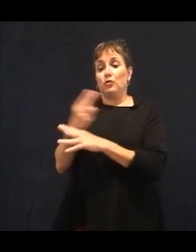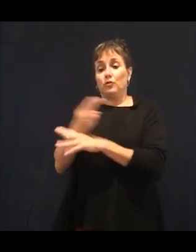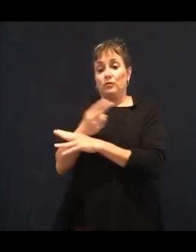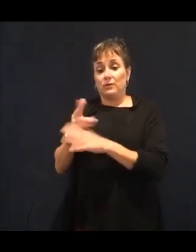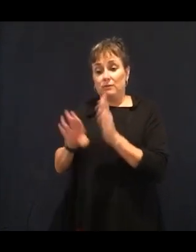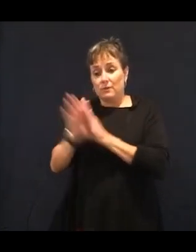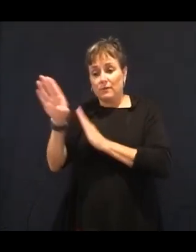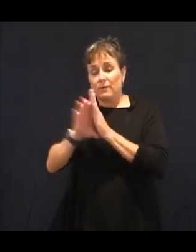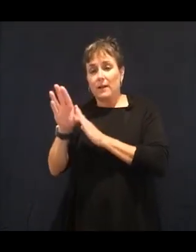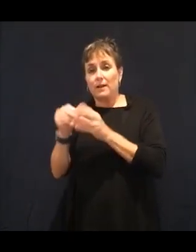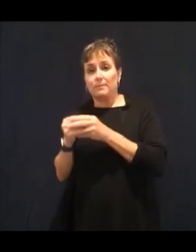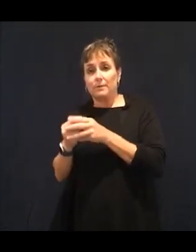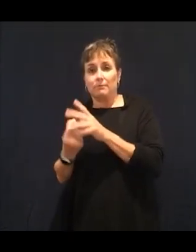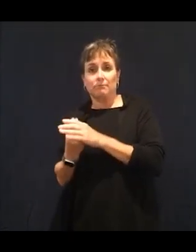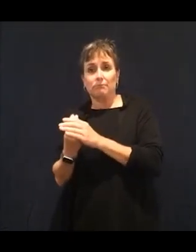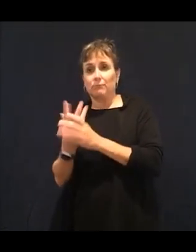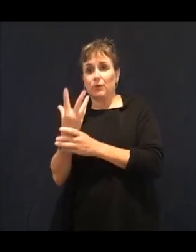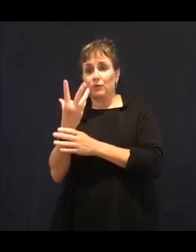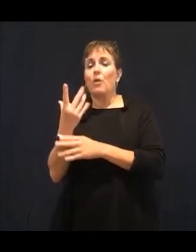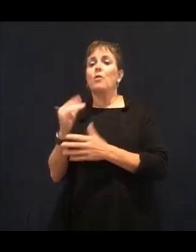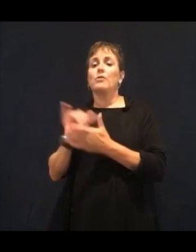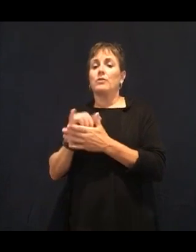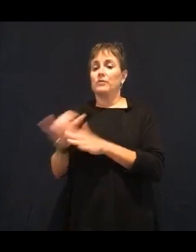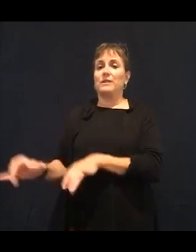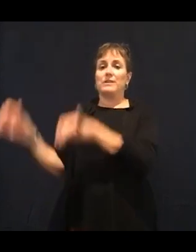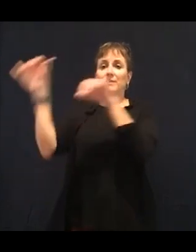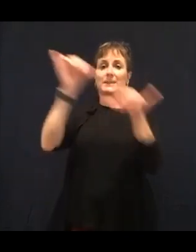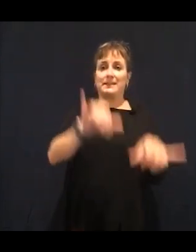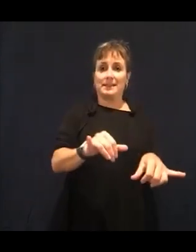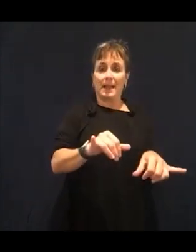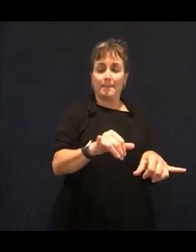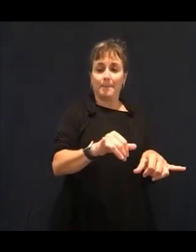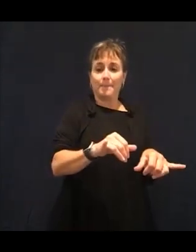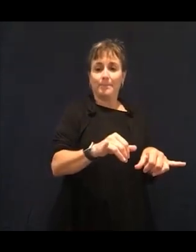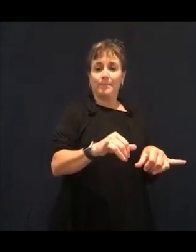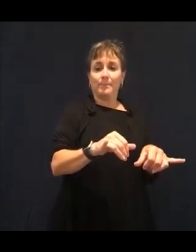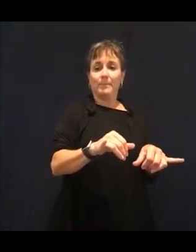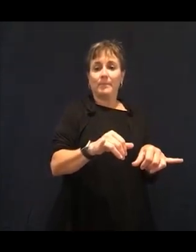actually or that or the